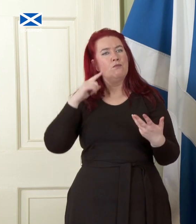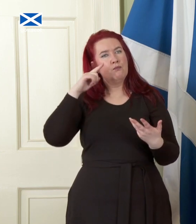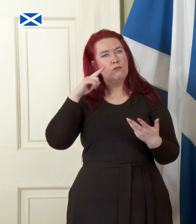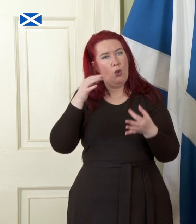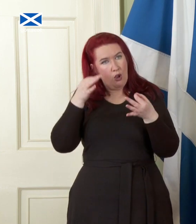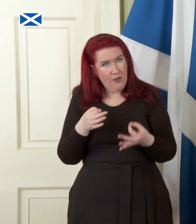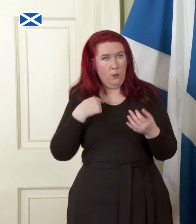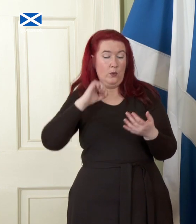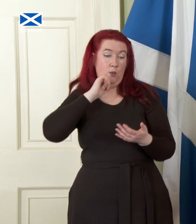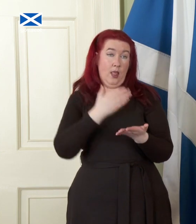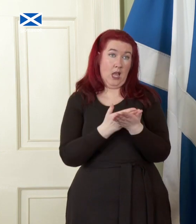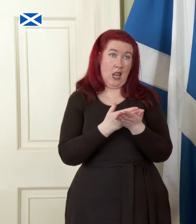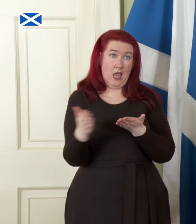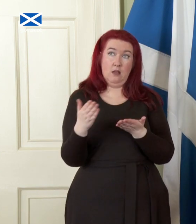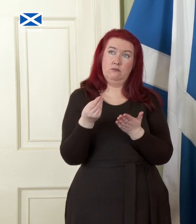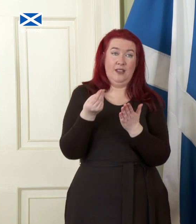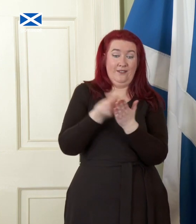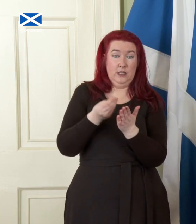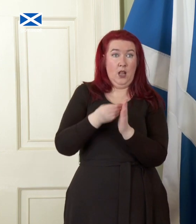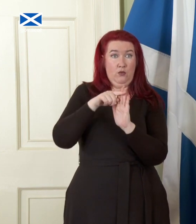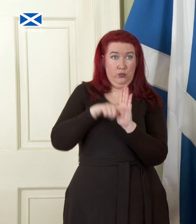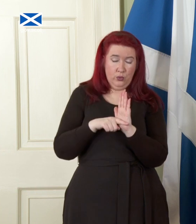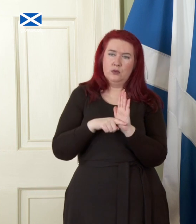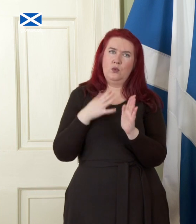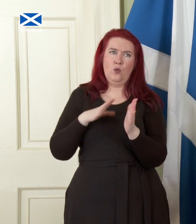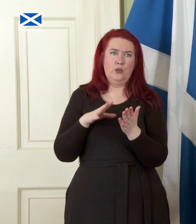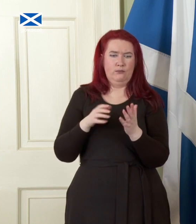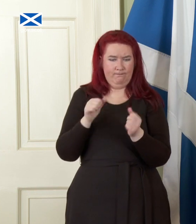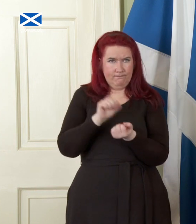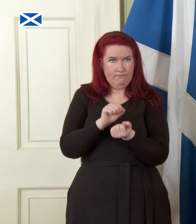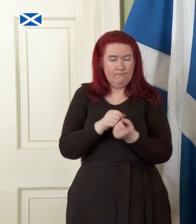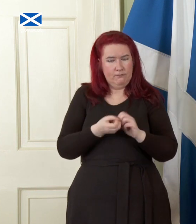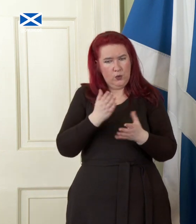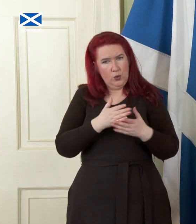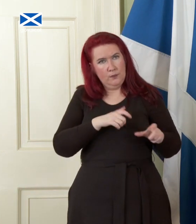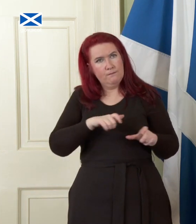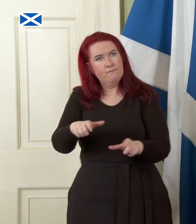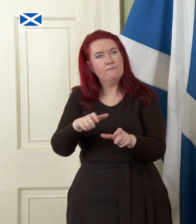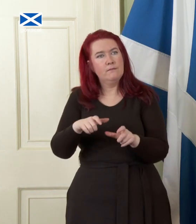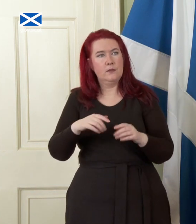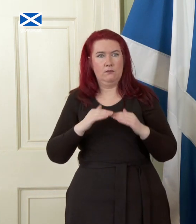fiscal rules to put and keep public finances on a sustainable path. We would intend these